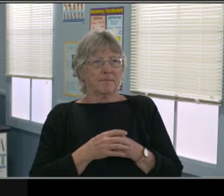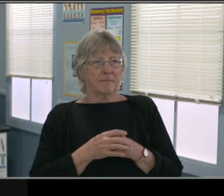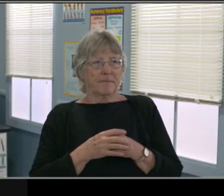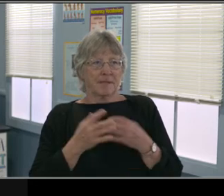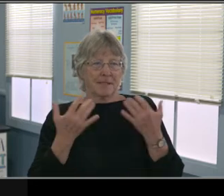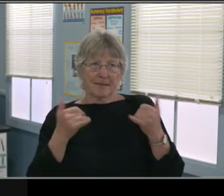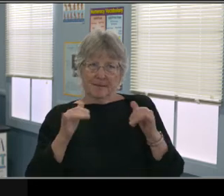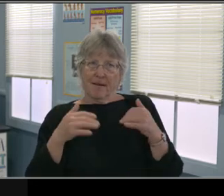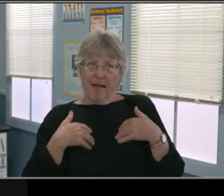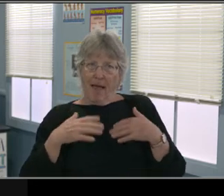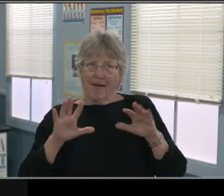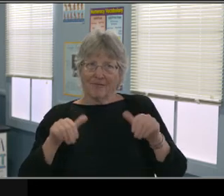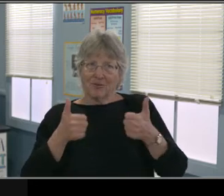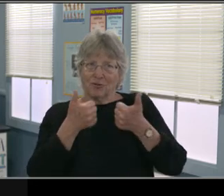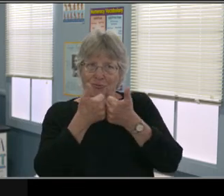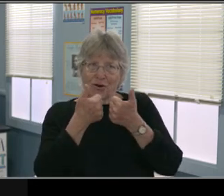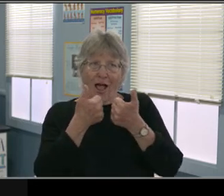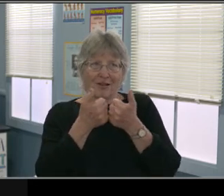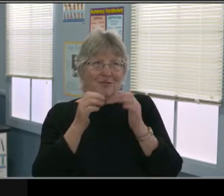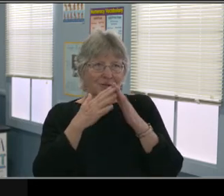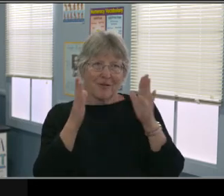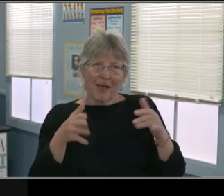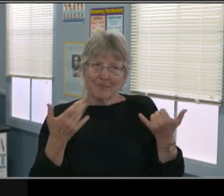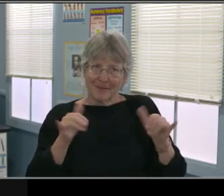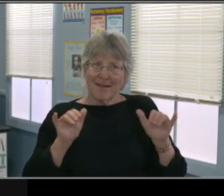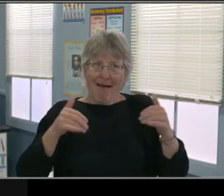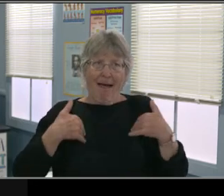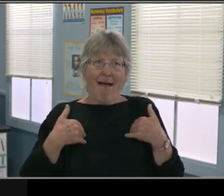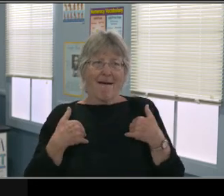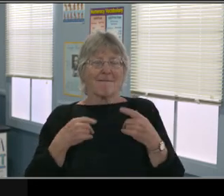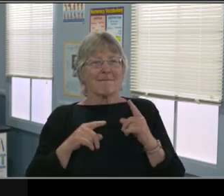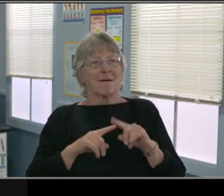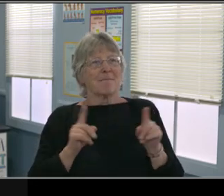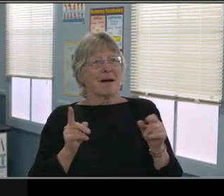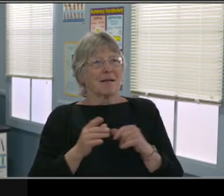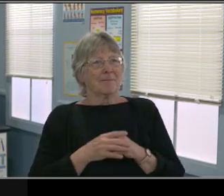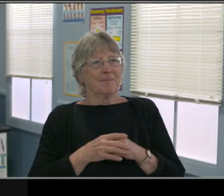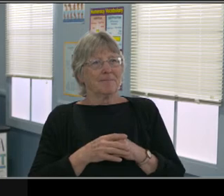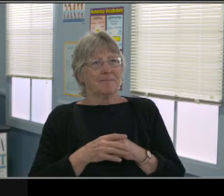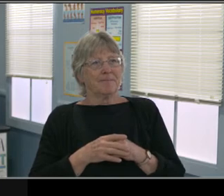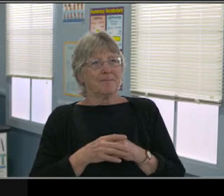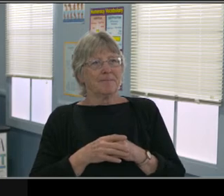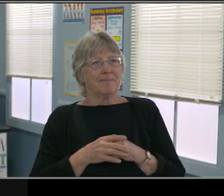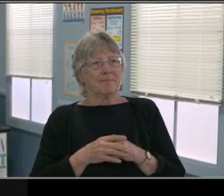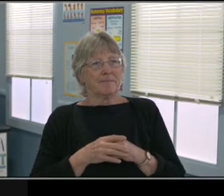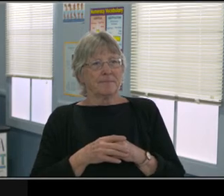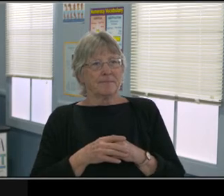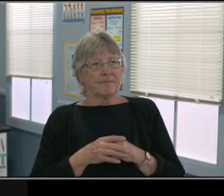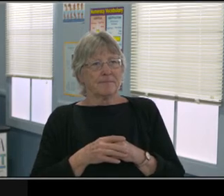And it increases compliance. It absolutely increases compliance. Next slide, please.